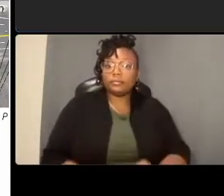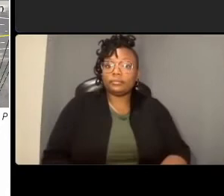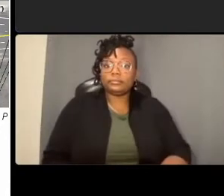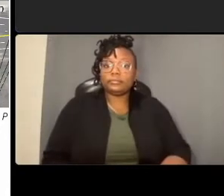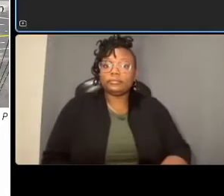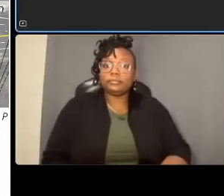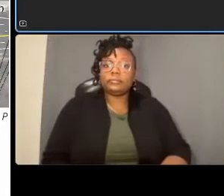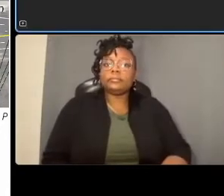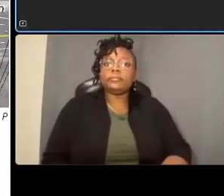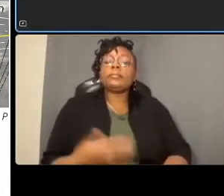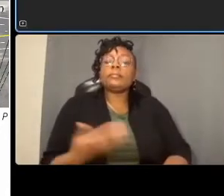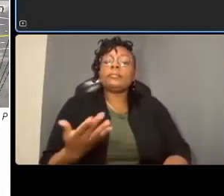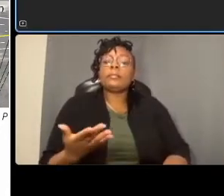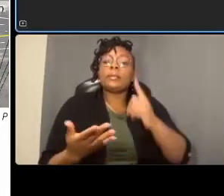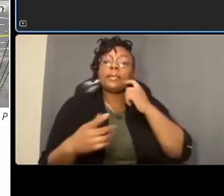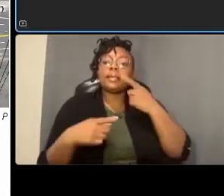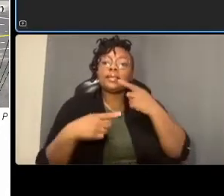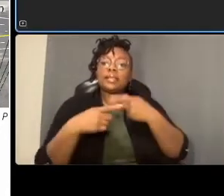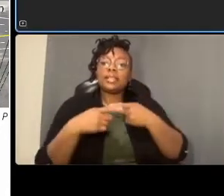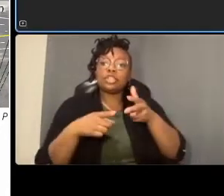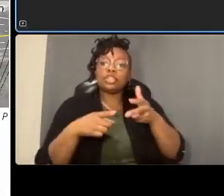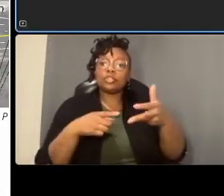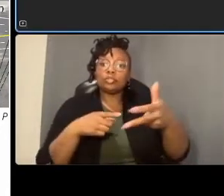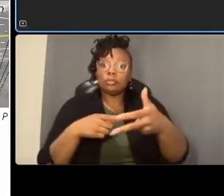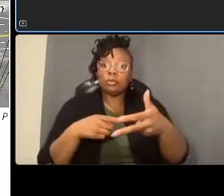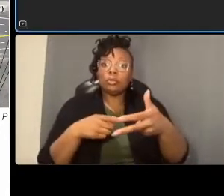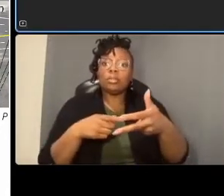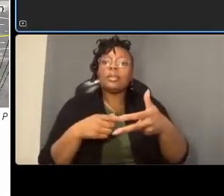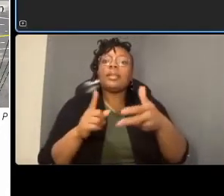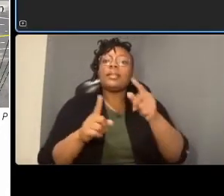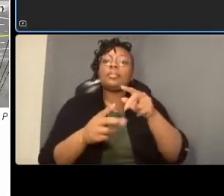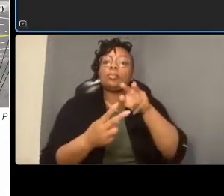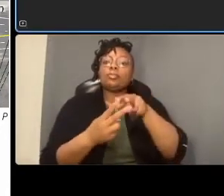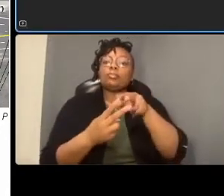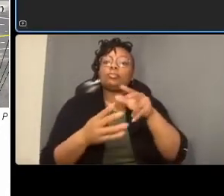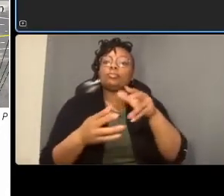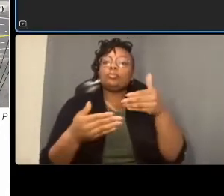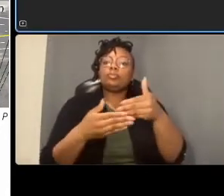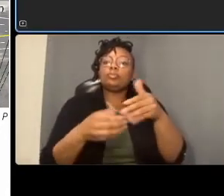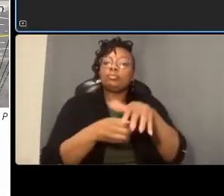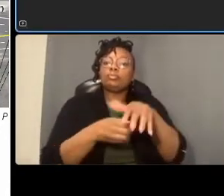uh at these two closely spaced intersections the new bike lanes in this section will be